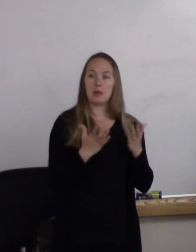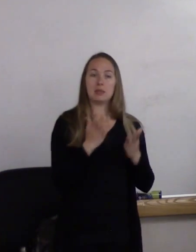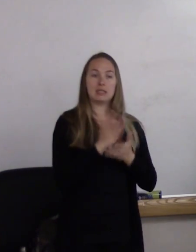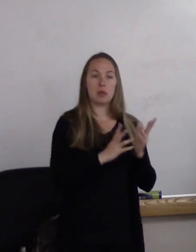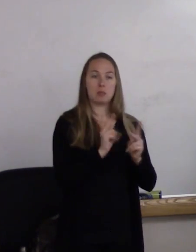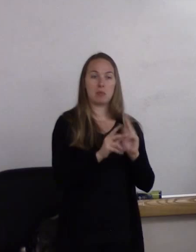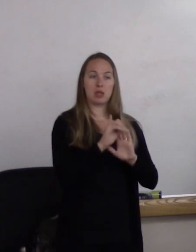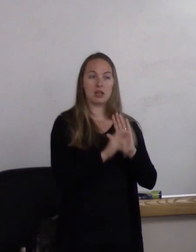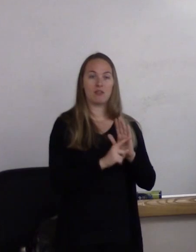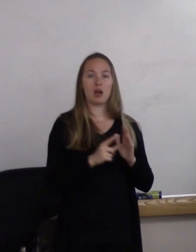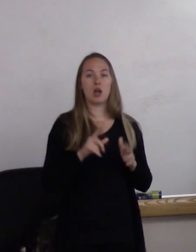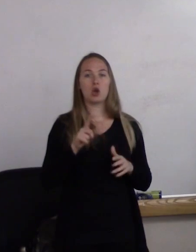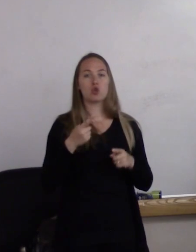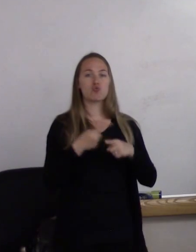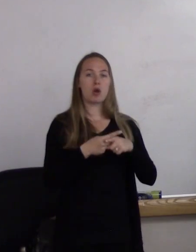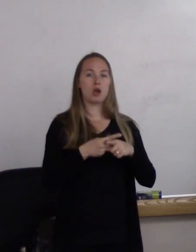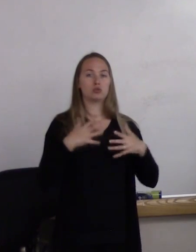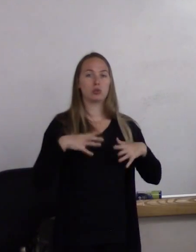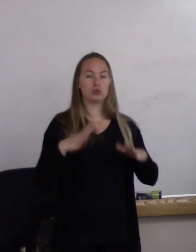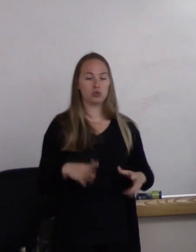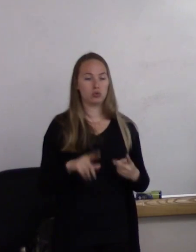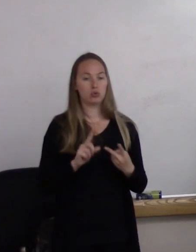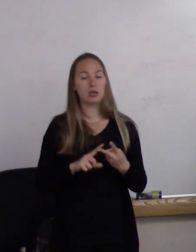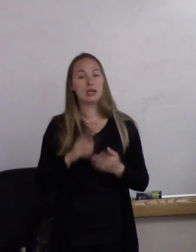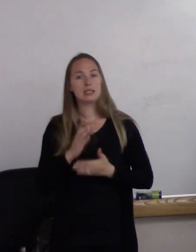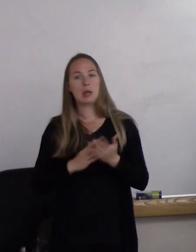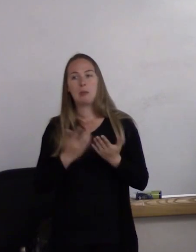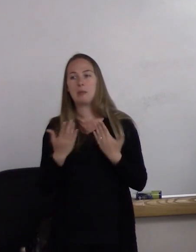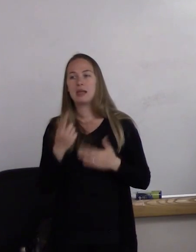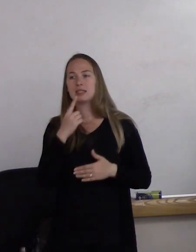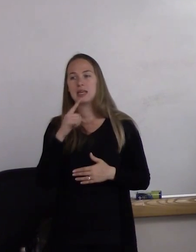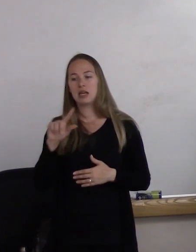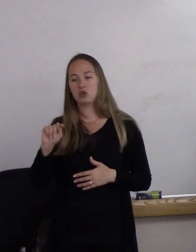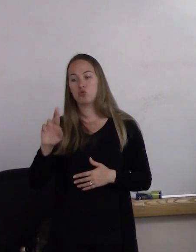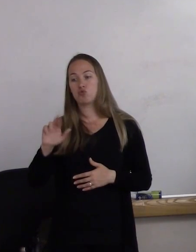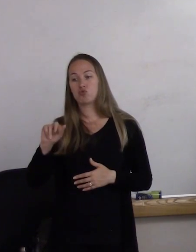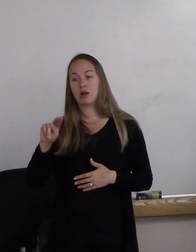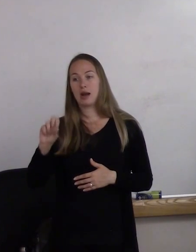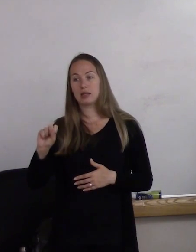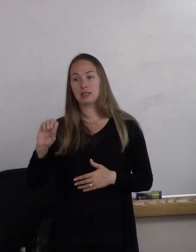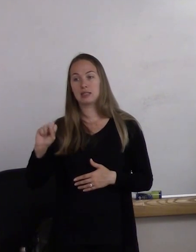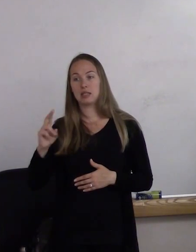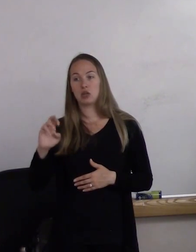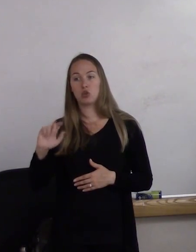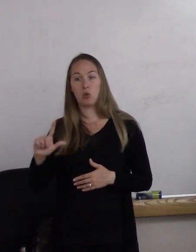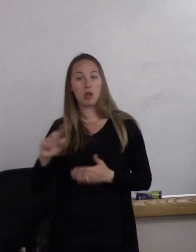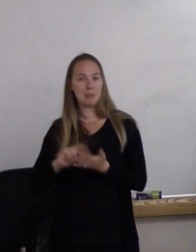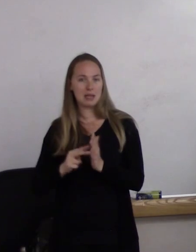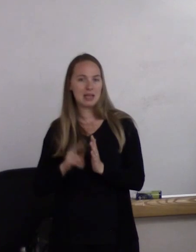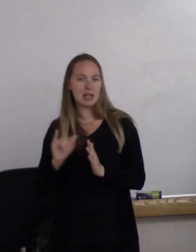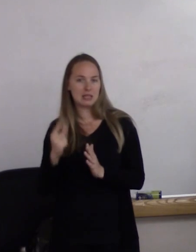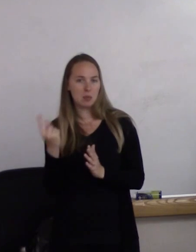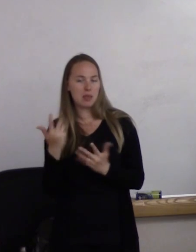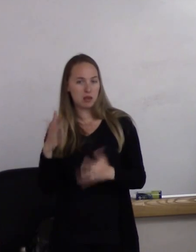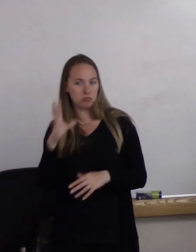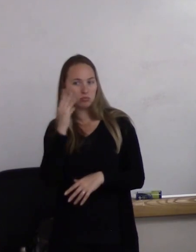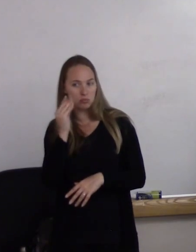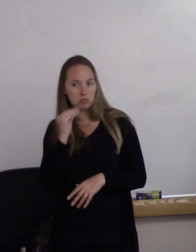People who may identify as transsexual. A transsexual is someone who has undergone sex reassignment surgery.